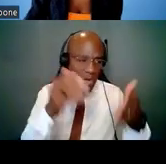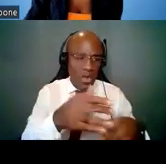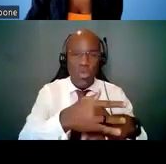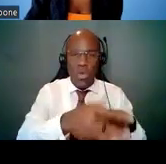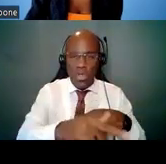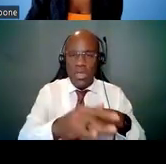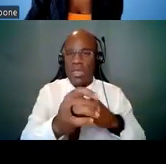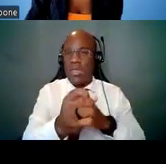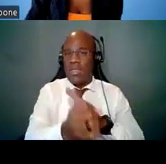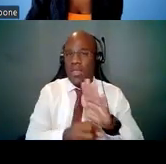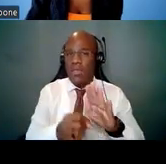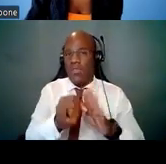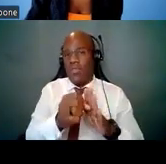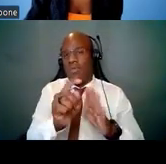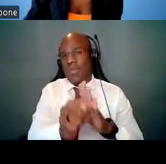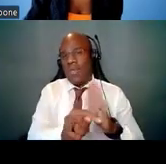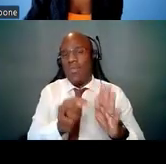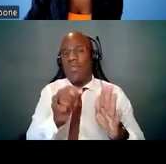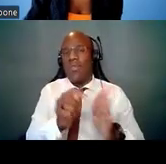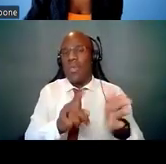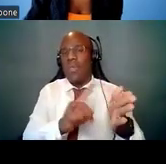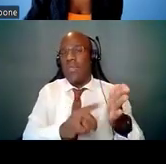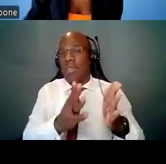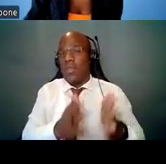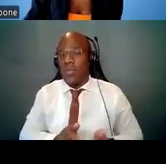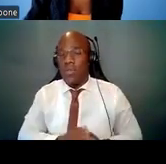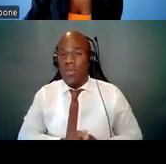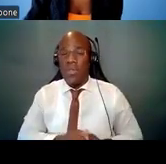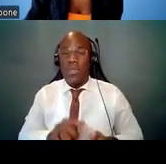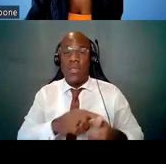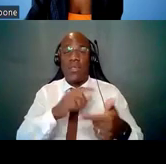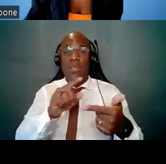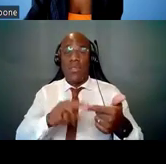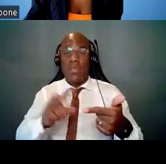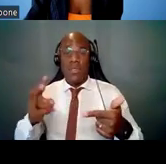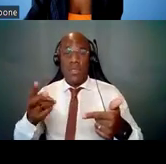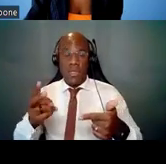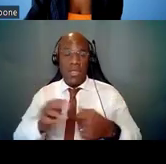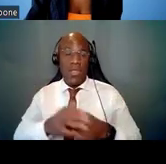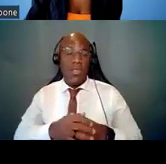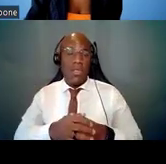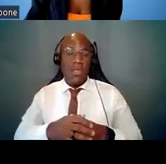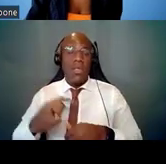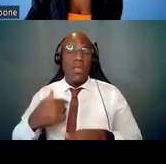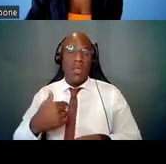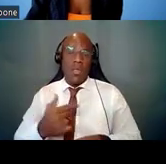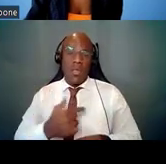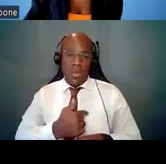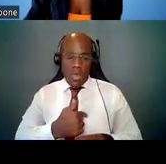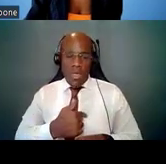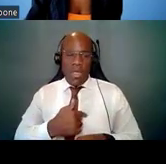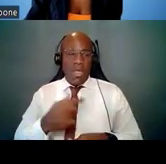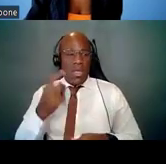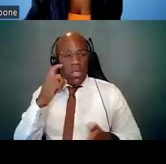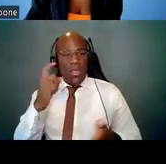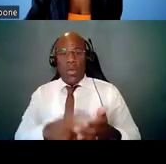Second, ESI R01 equivalent applications that receive meritorious scores are prioritized for funding